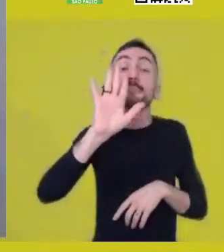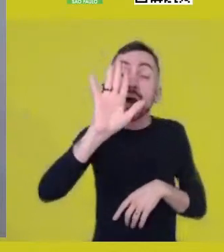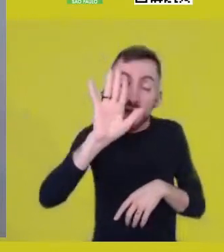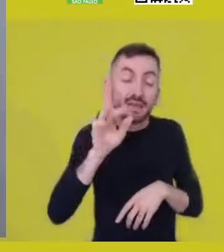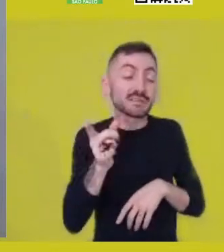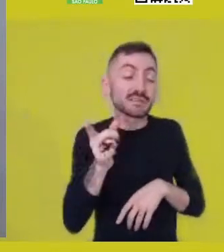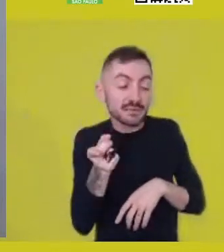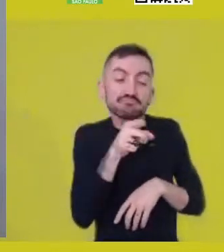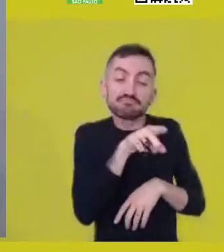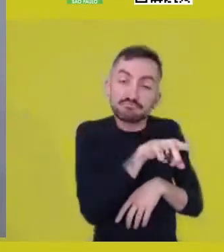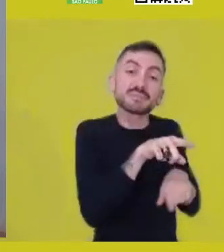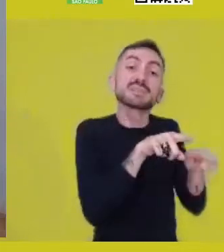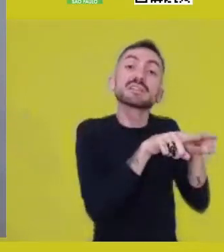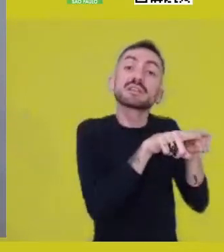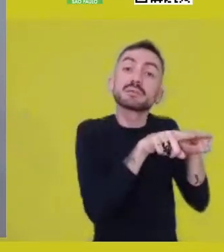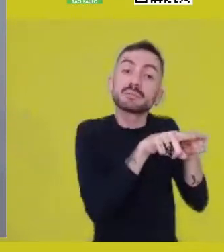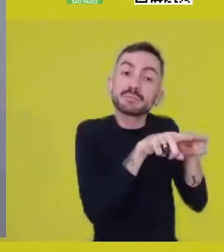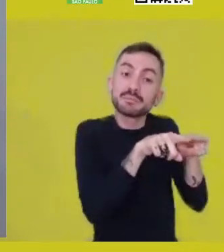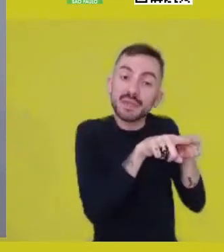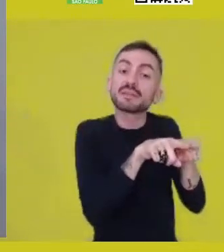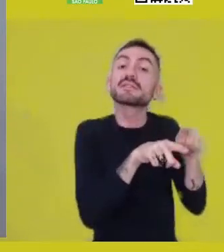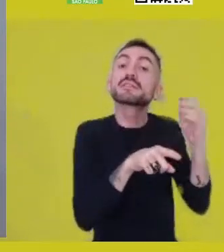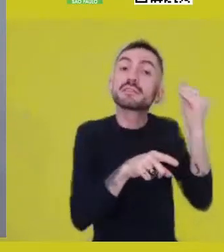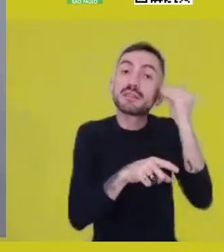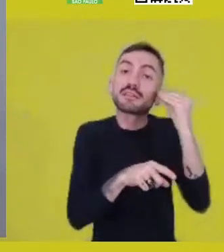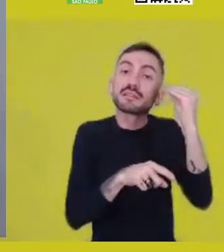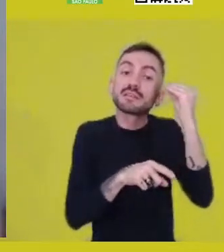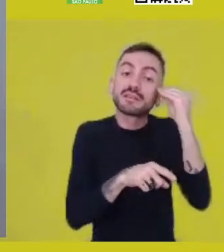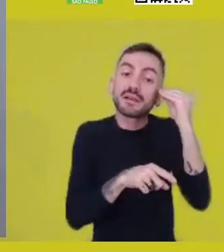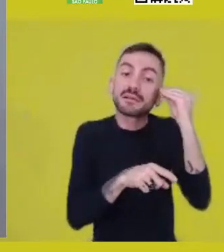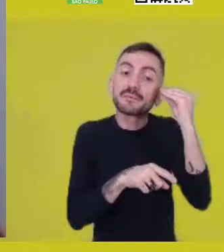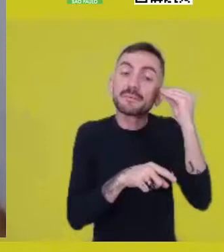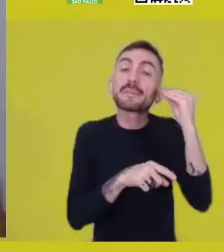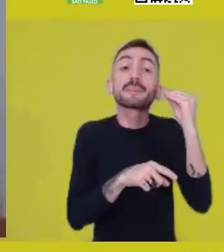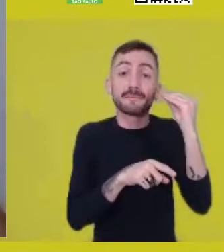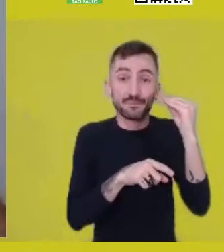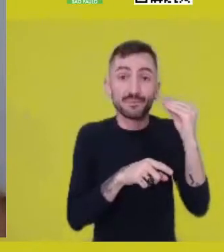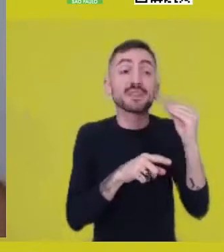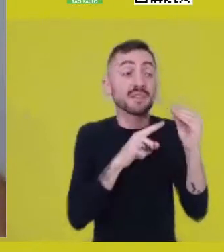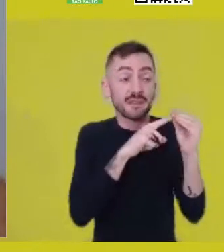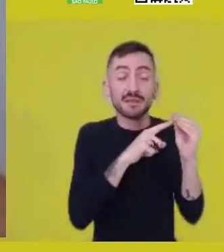dislocating these terms that comprise